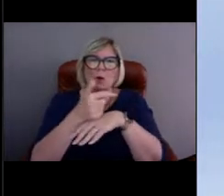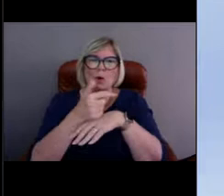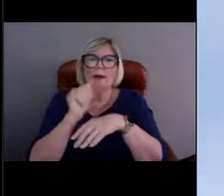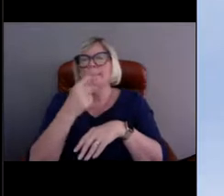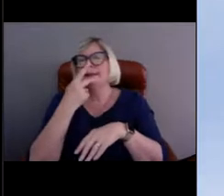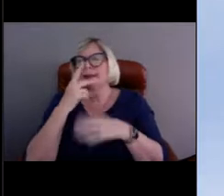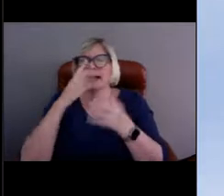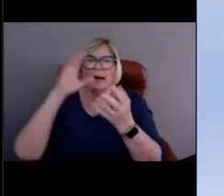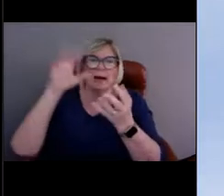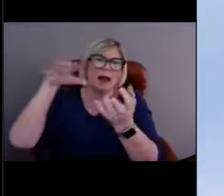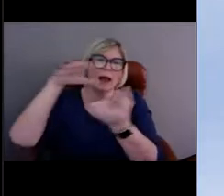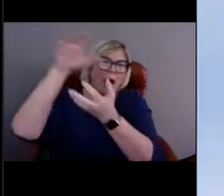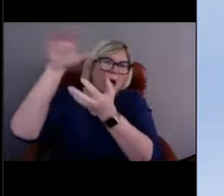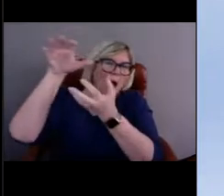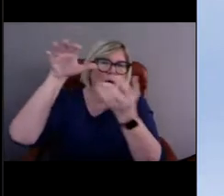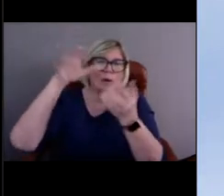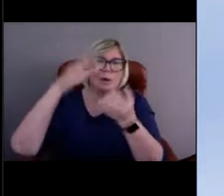and maybe some other interesting things.